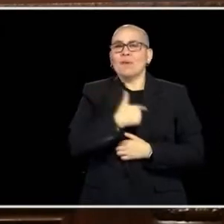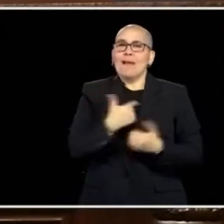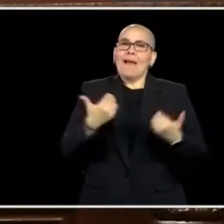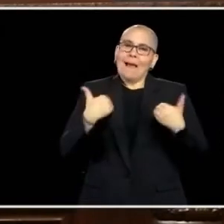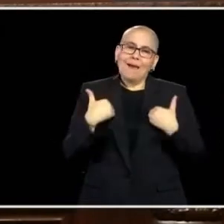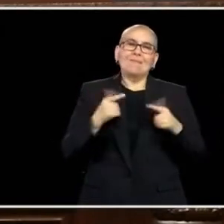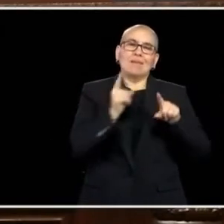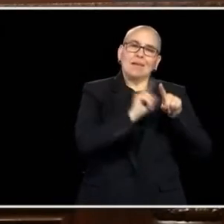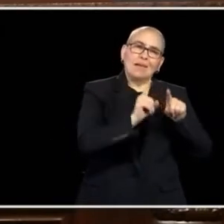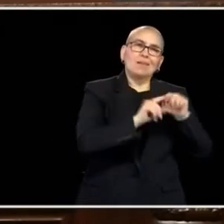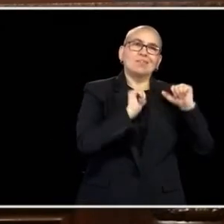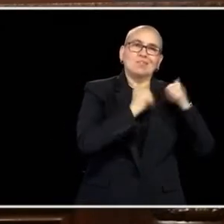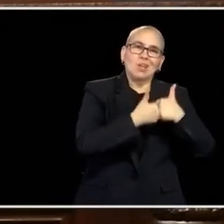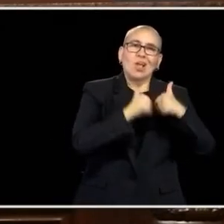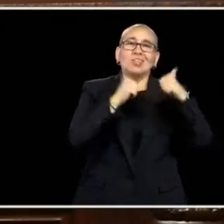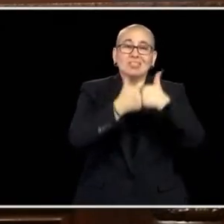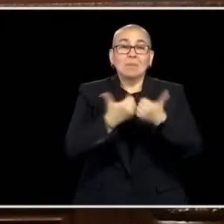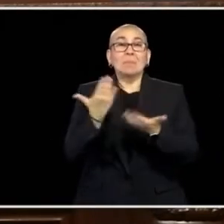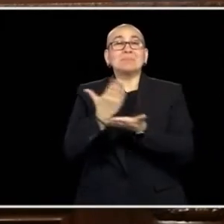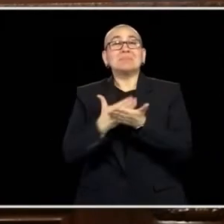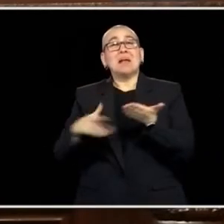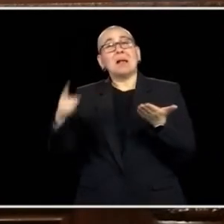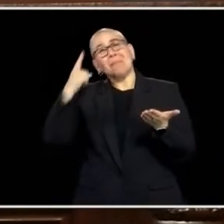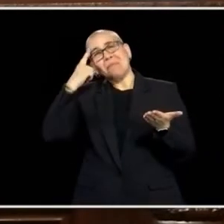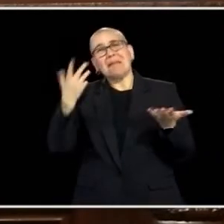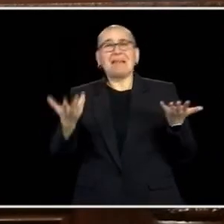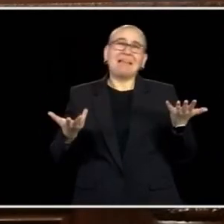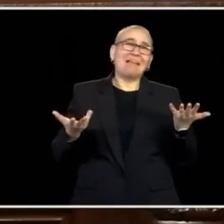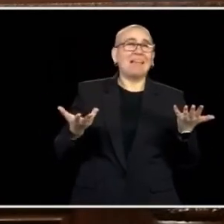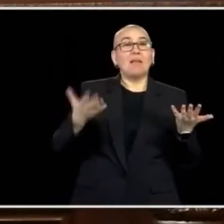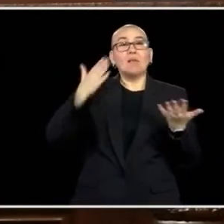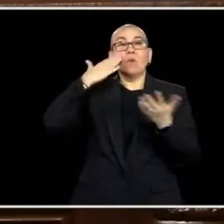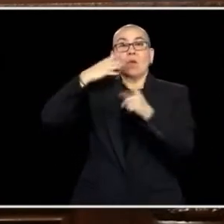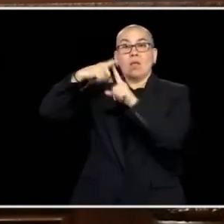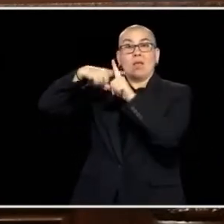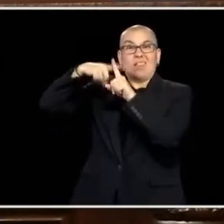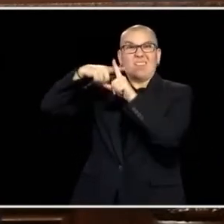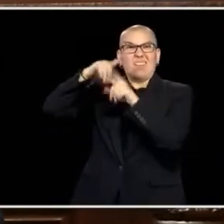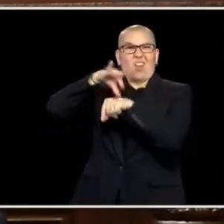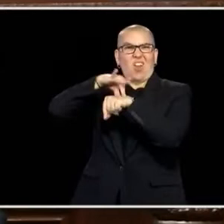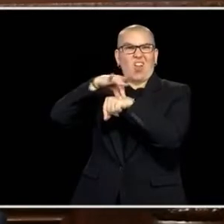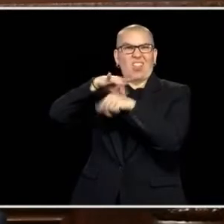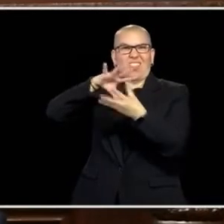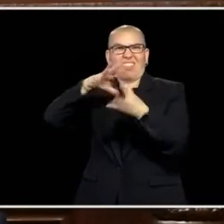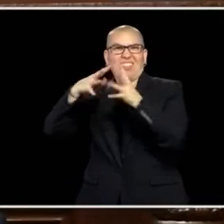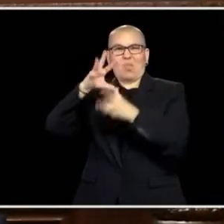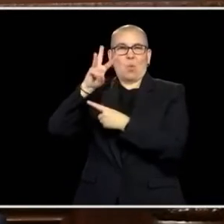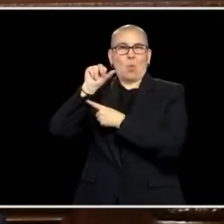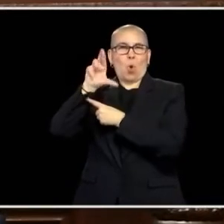MANY IN THIS ROOM I KNOW MAY FEEL IT MAY BE TOO LATE. TACKLING THIS ISSUE AROUND CLIMATE, THE ISSUE BOUT